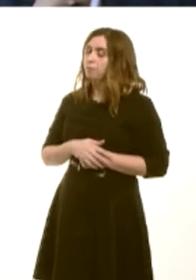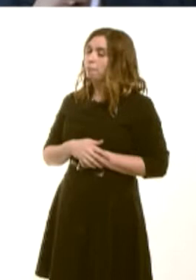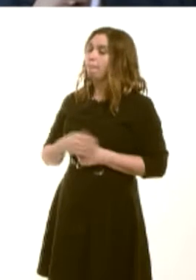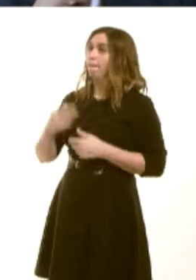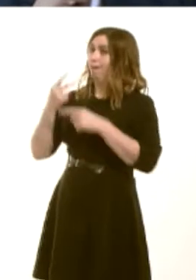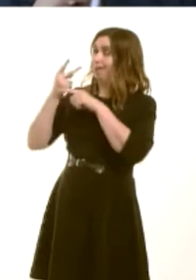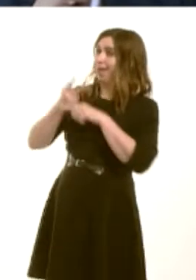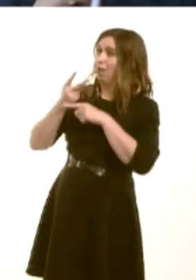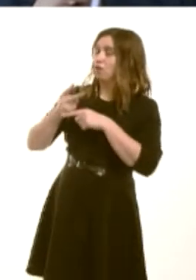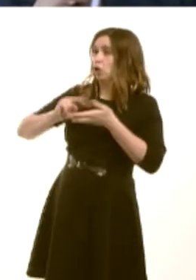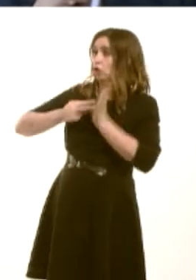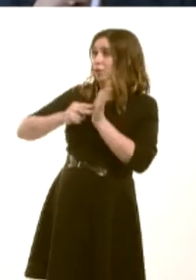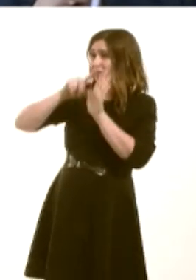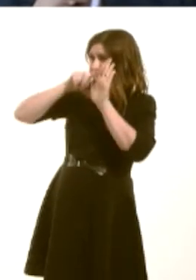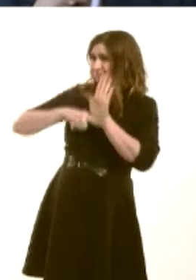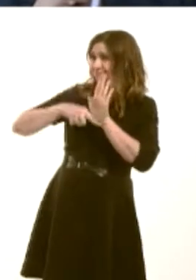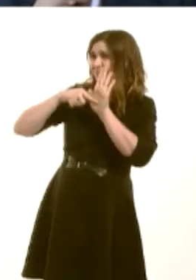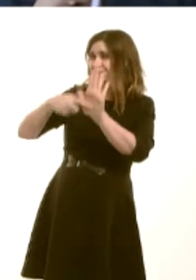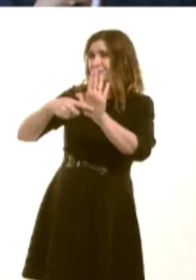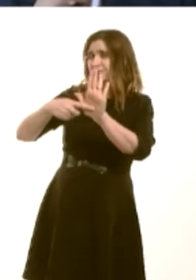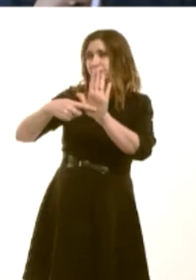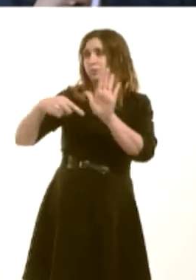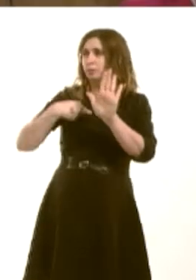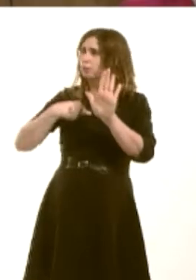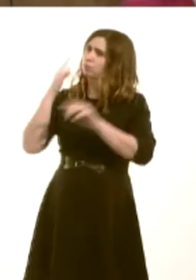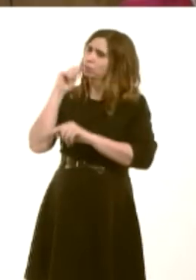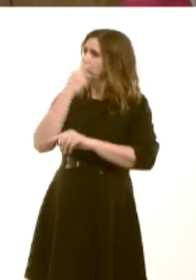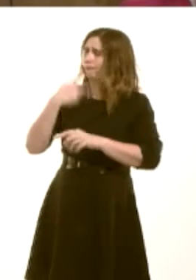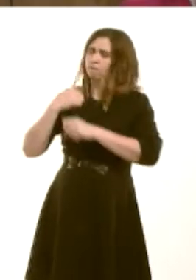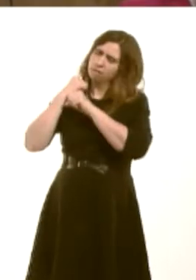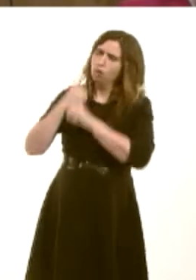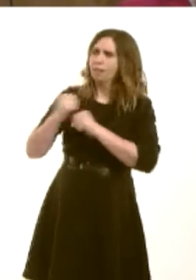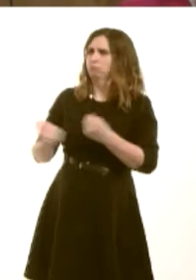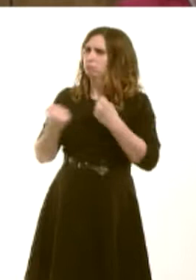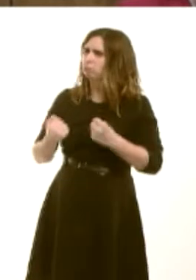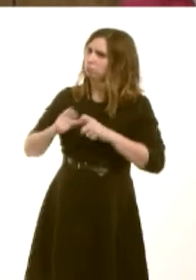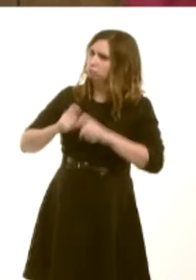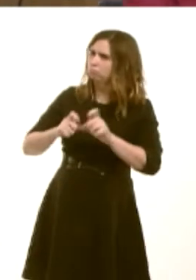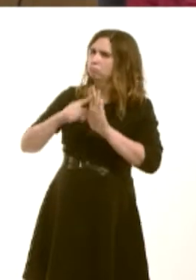carers strategy sets out our commitment to carers. A key theme within it is ensuring